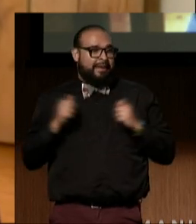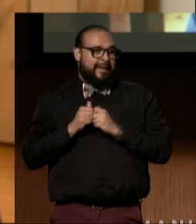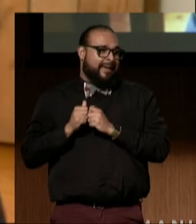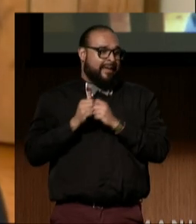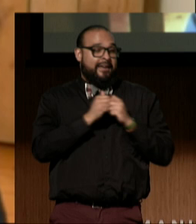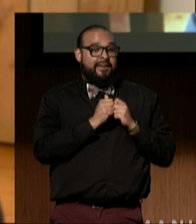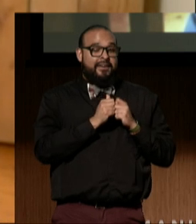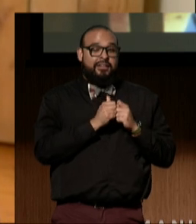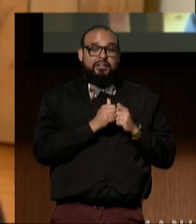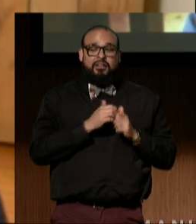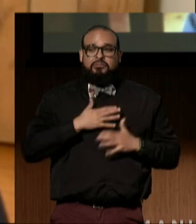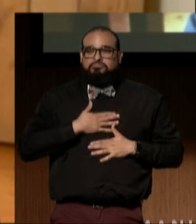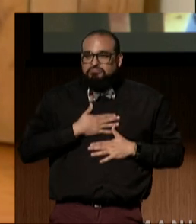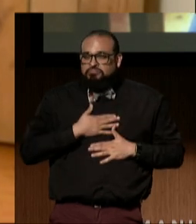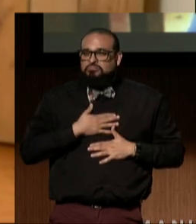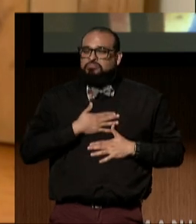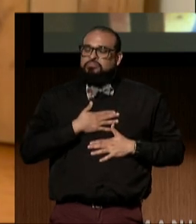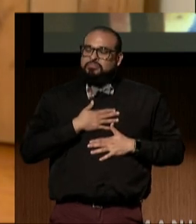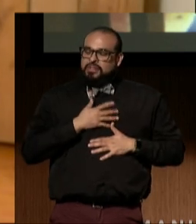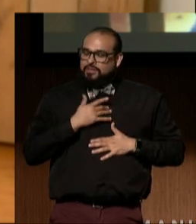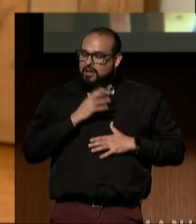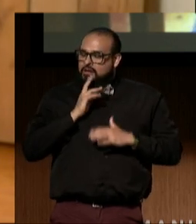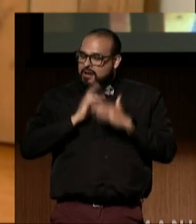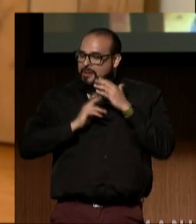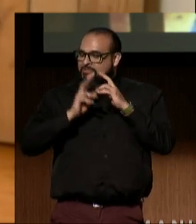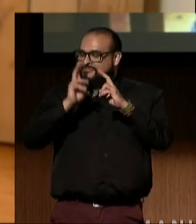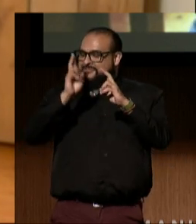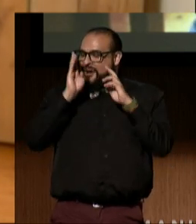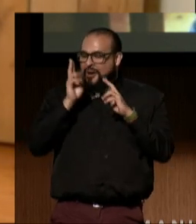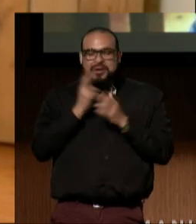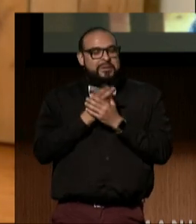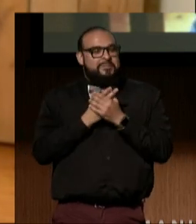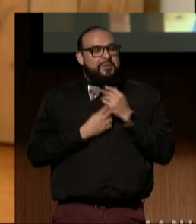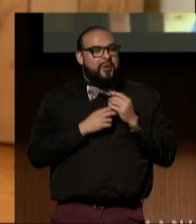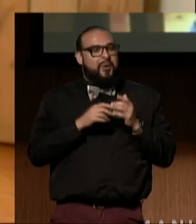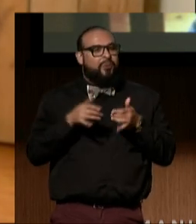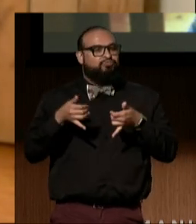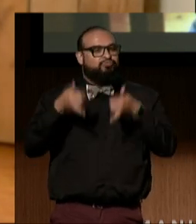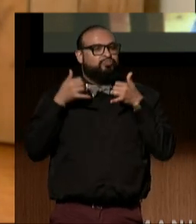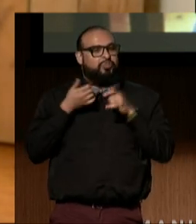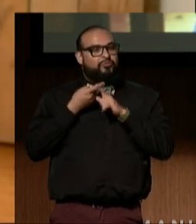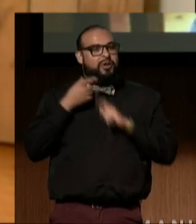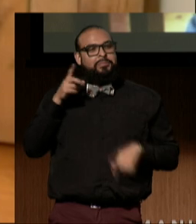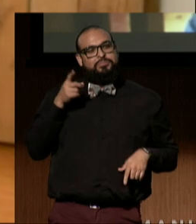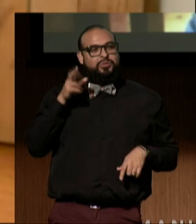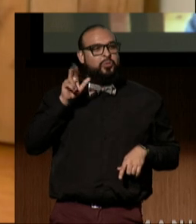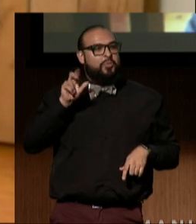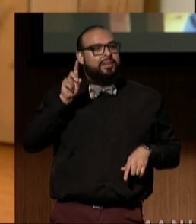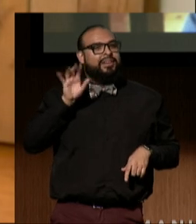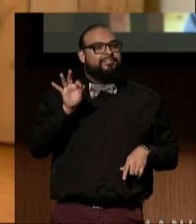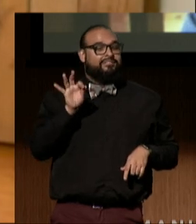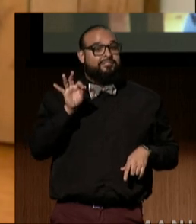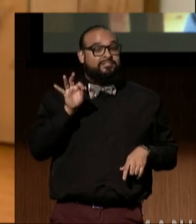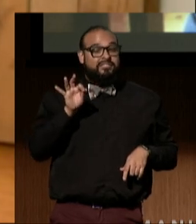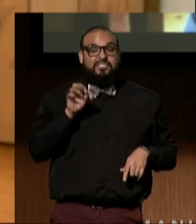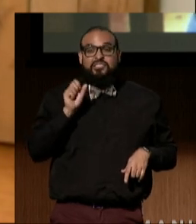I'm truly, truly humbled and honored to receive this recognition from DREDF. In a testament to time flying